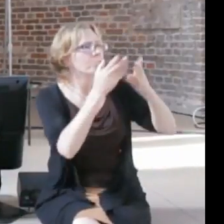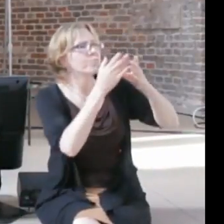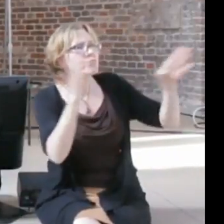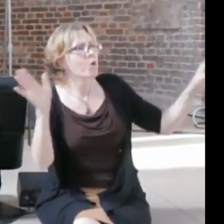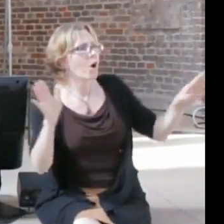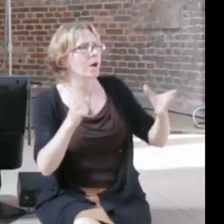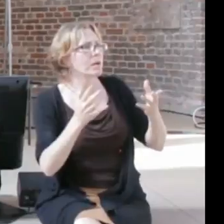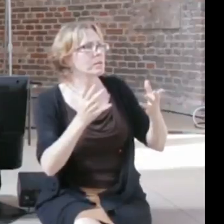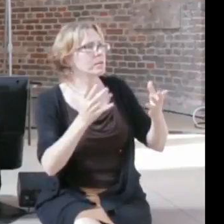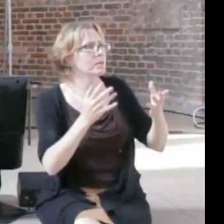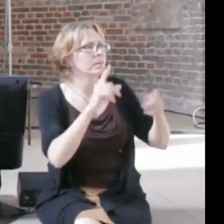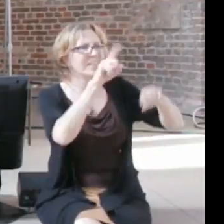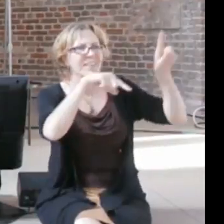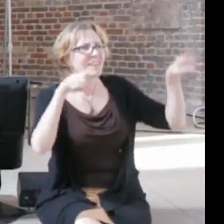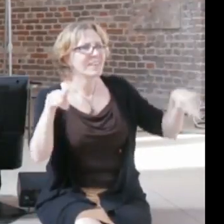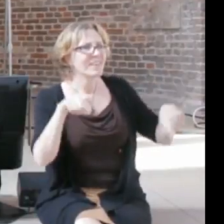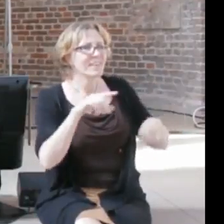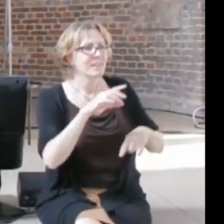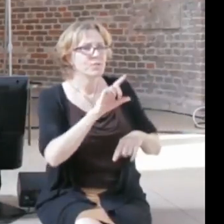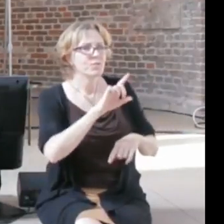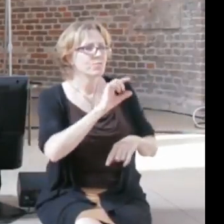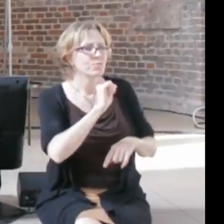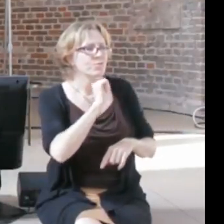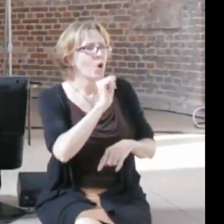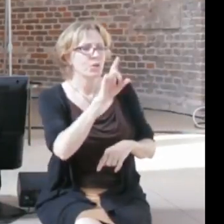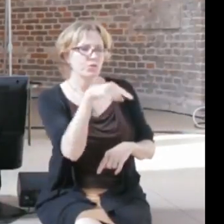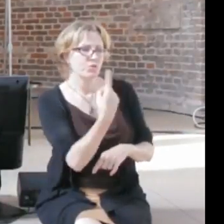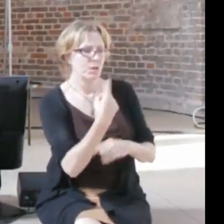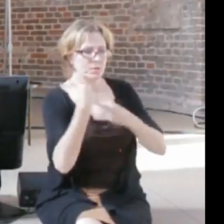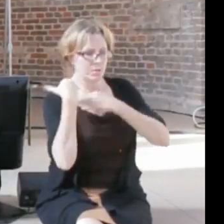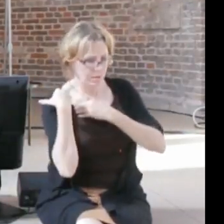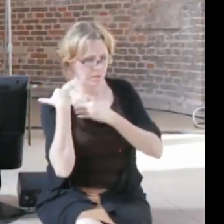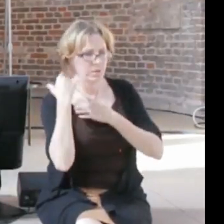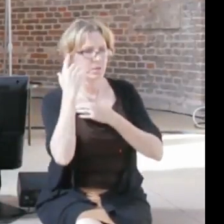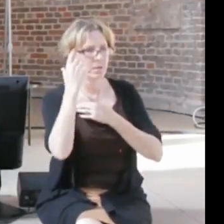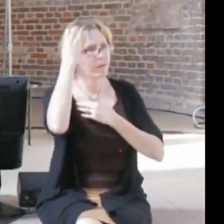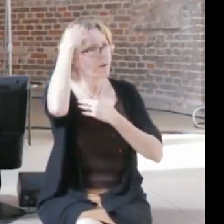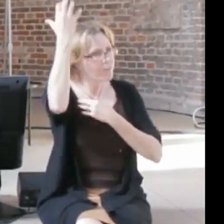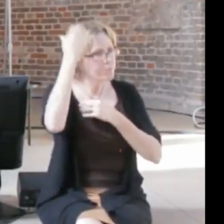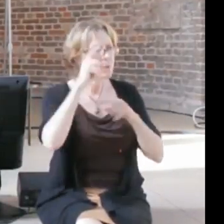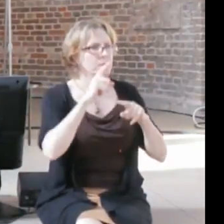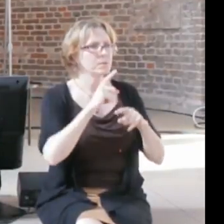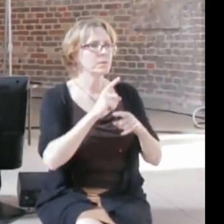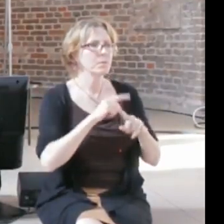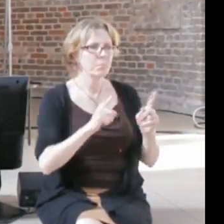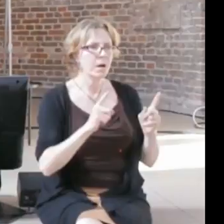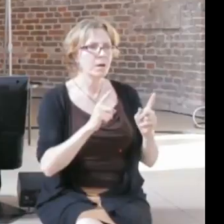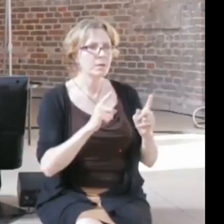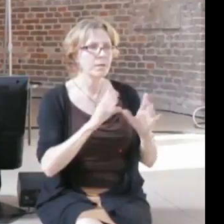government or a state but it affects the challenges and equity issues of society, whether I get